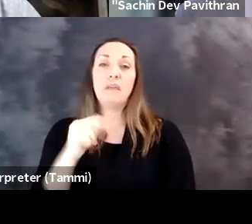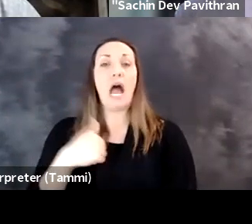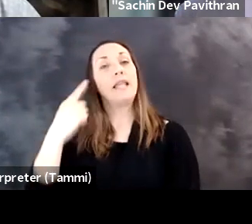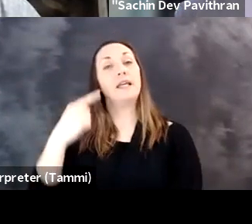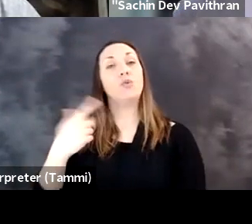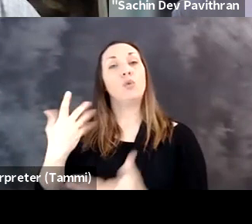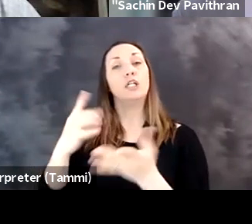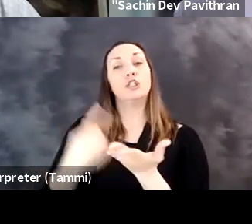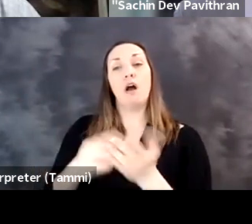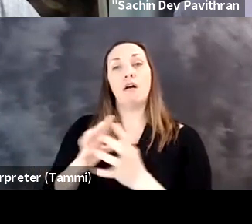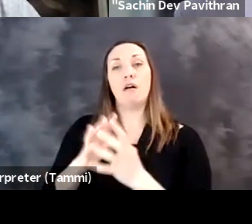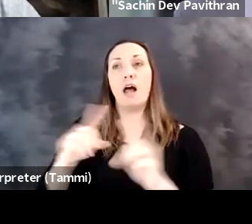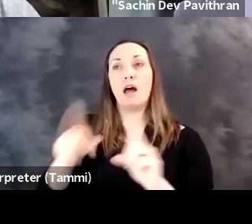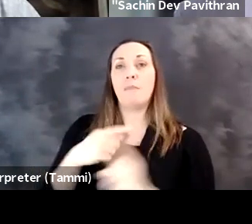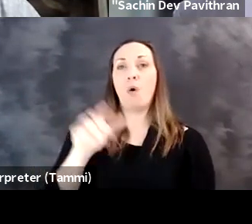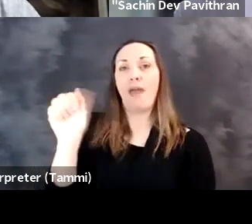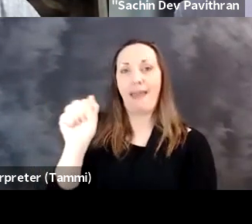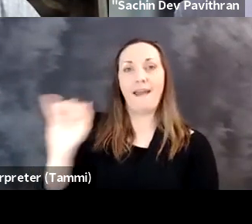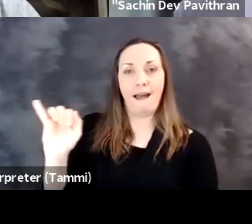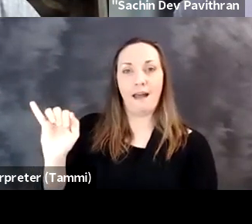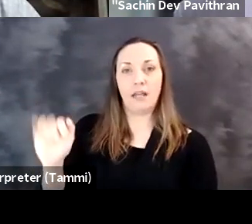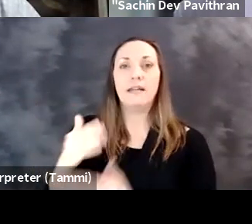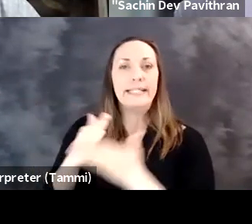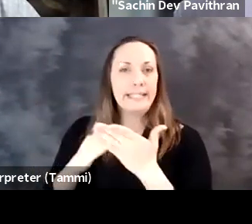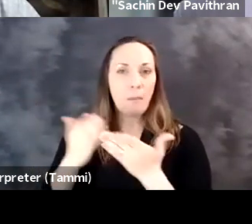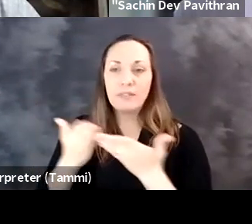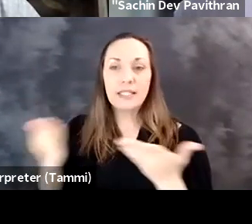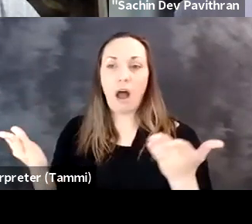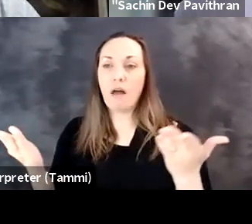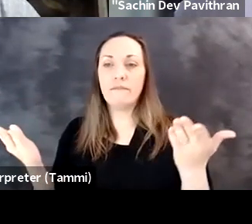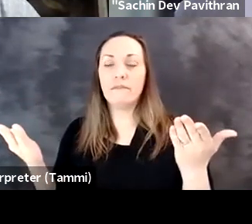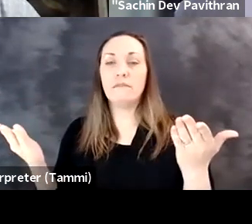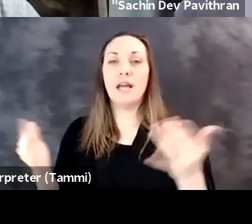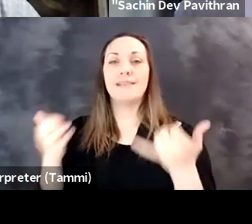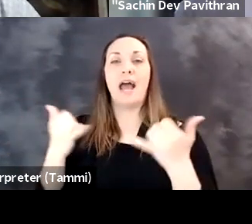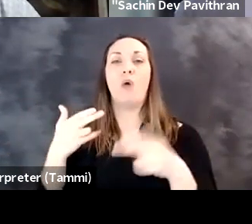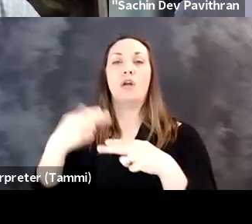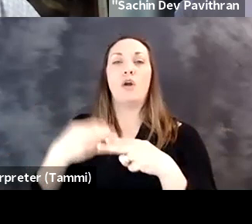mostly about the Excel, he's well versed. It's definitely something Bill can speak to.